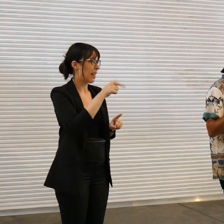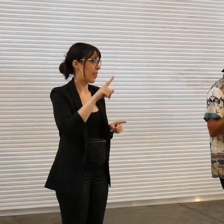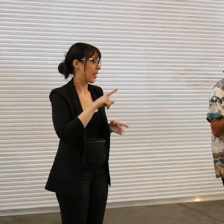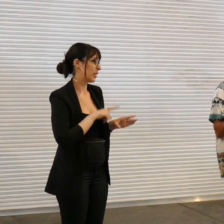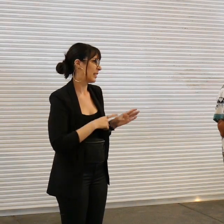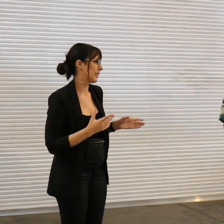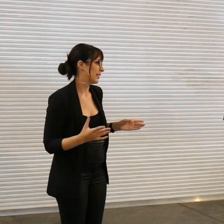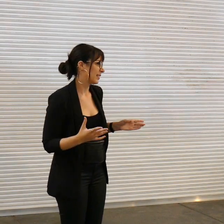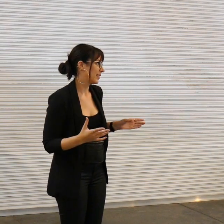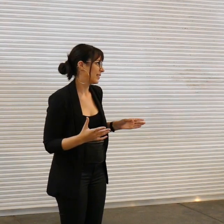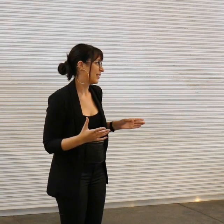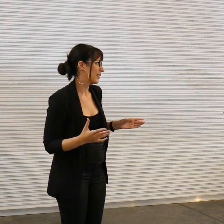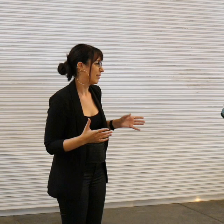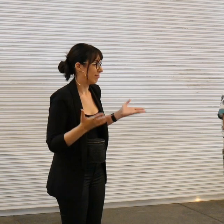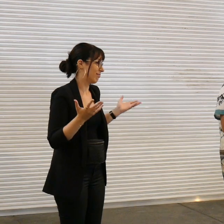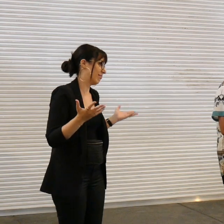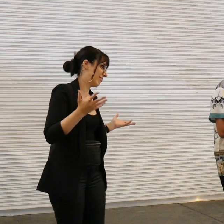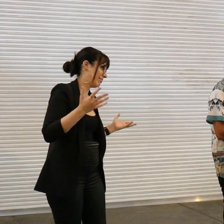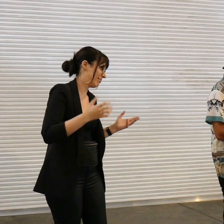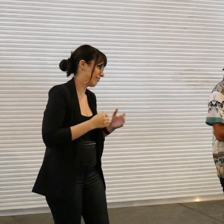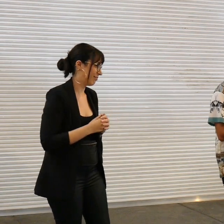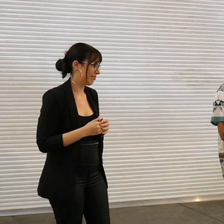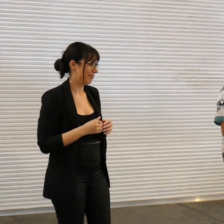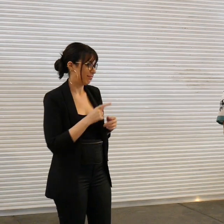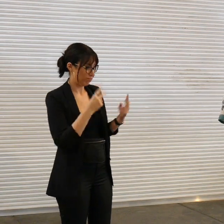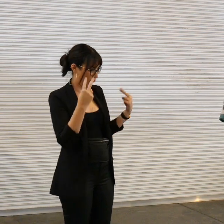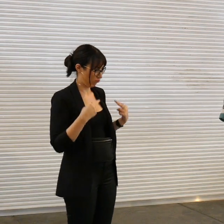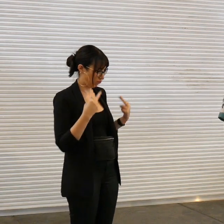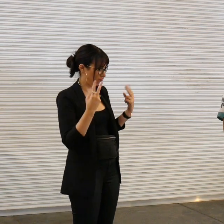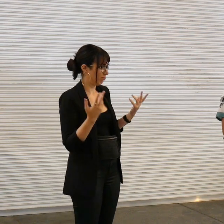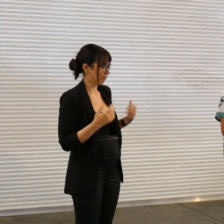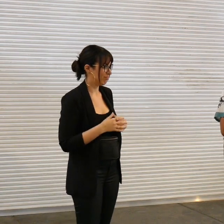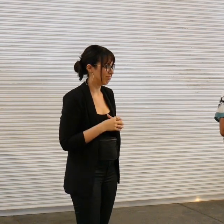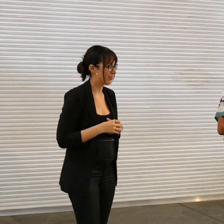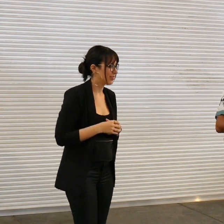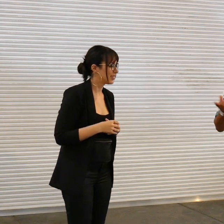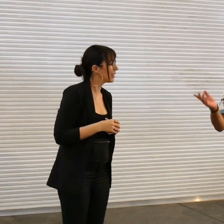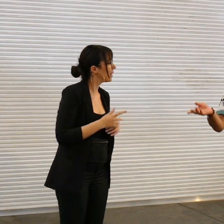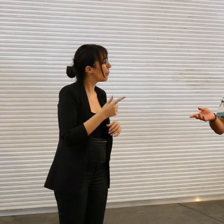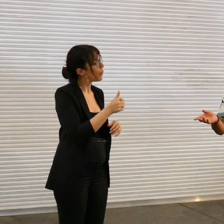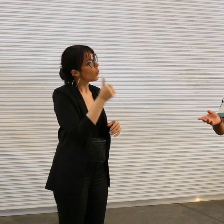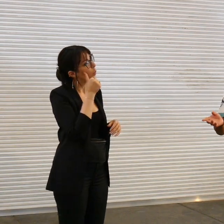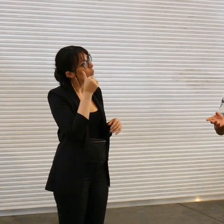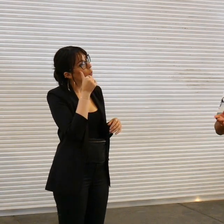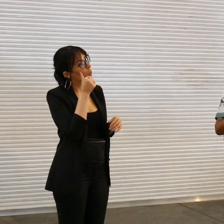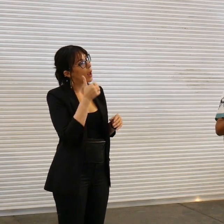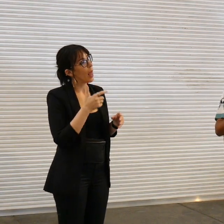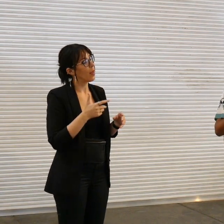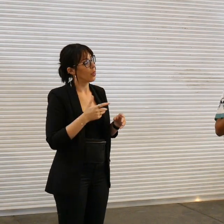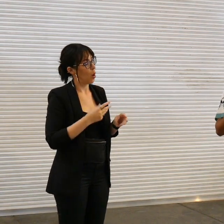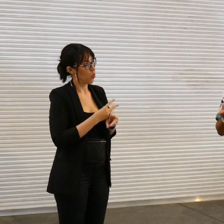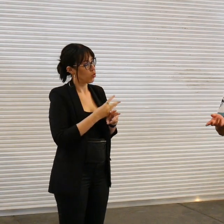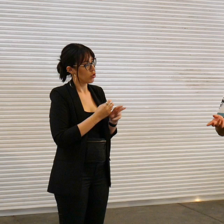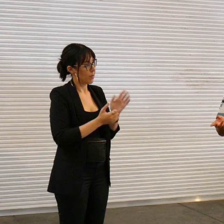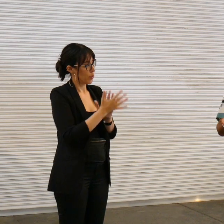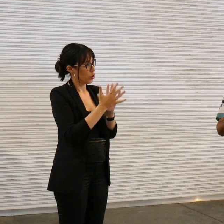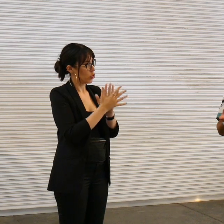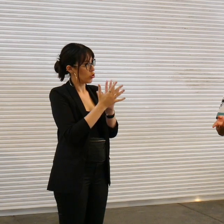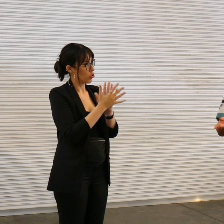and um you know they got the wood burnings in there I've liked doing it for